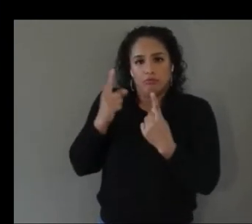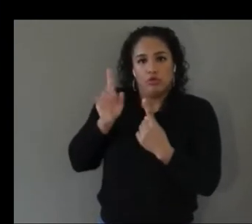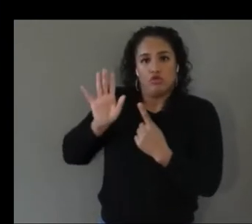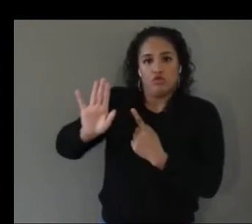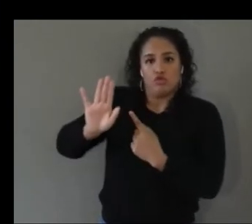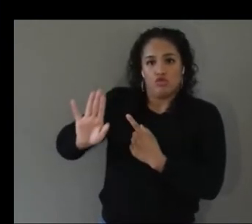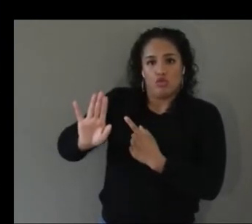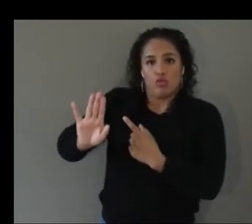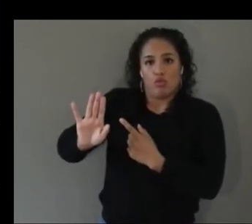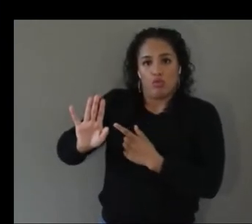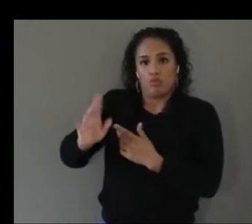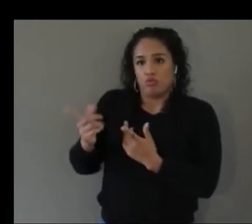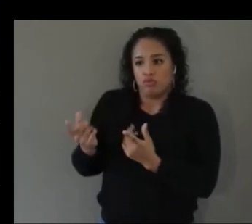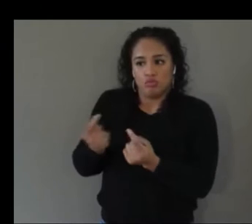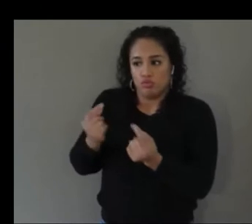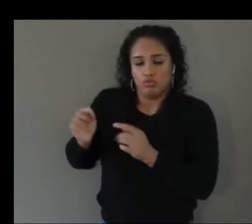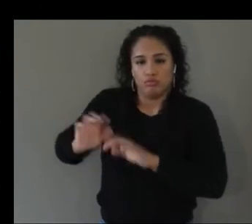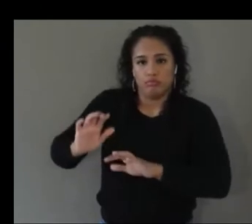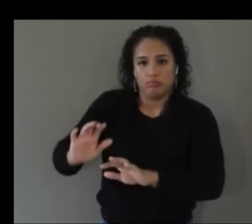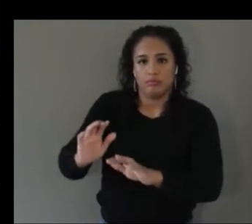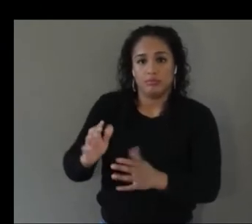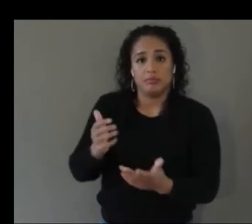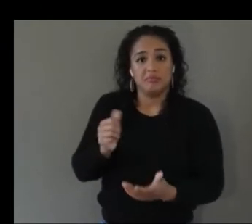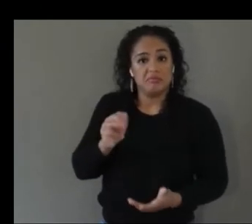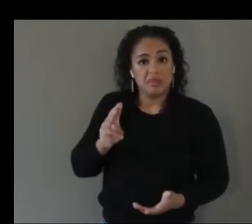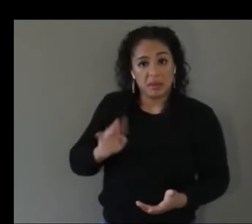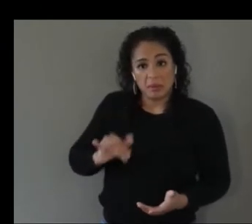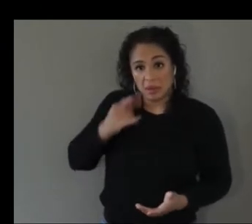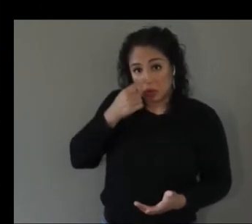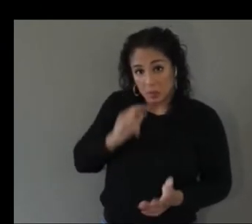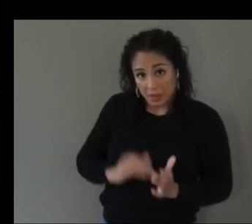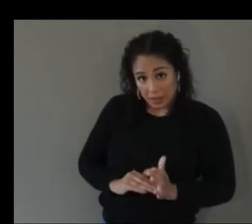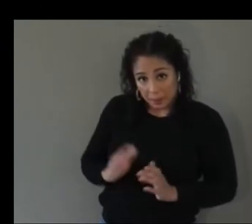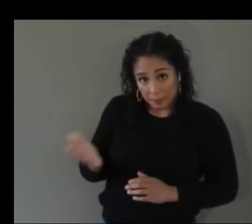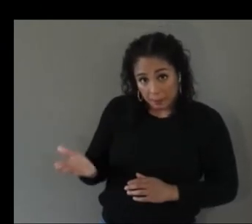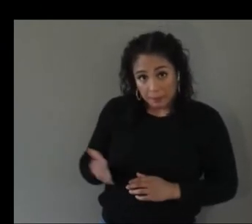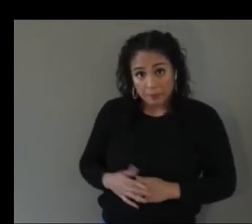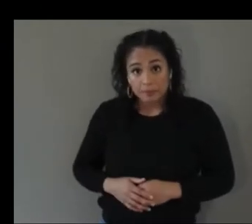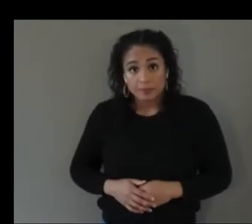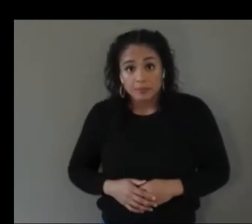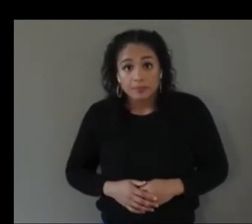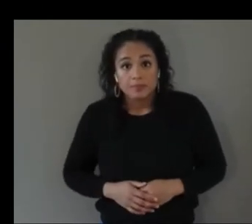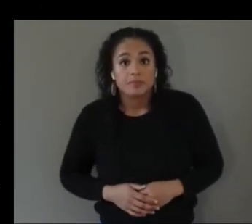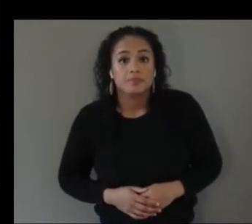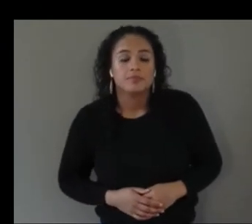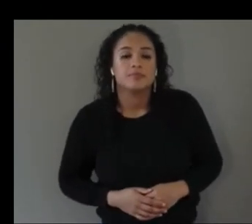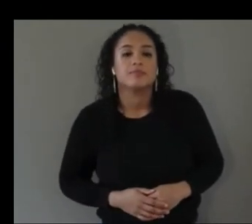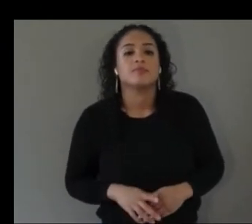so amy maybe we can go back and start with you again sure so yeah the specific setup